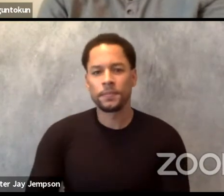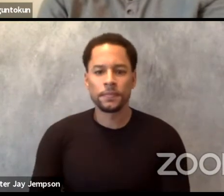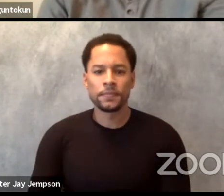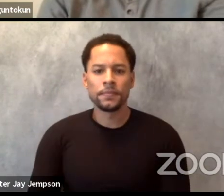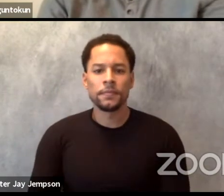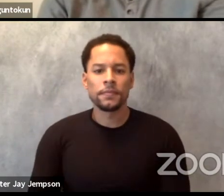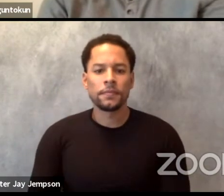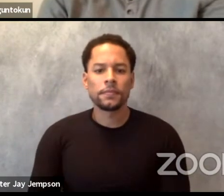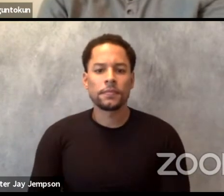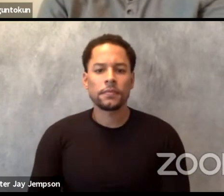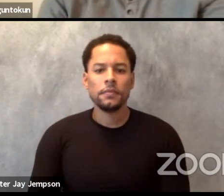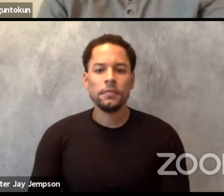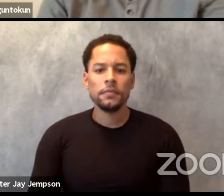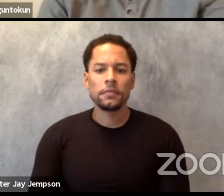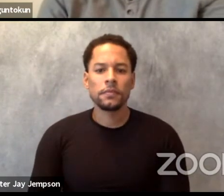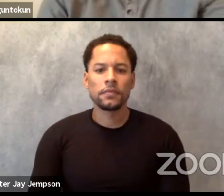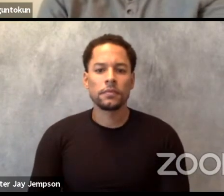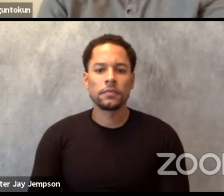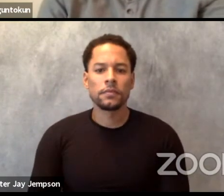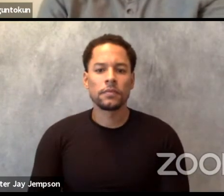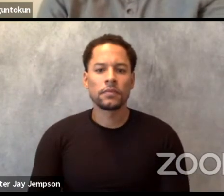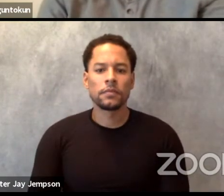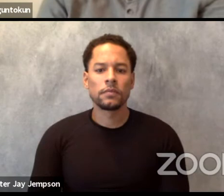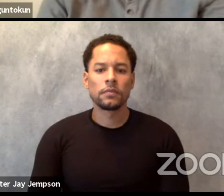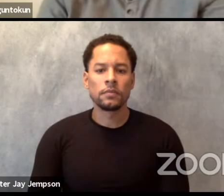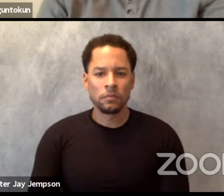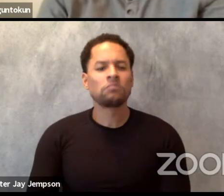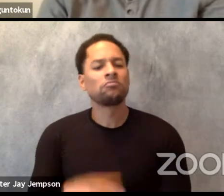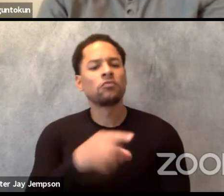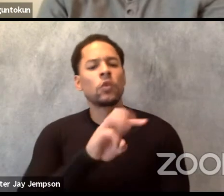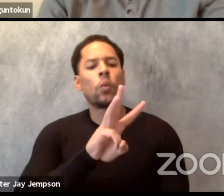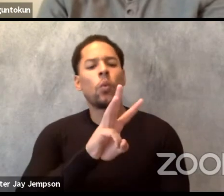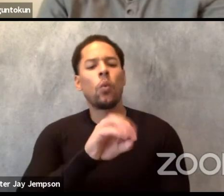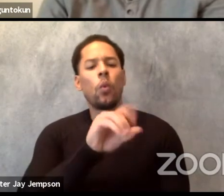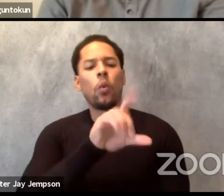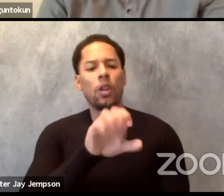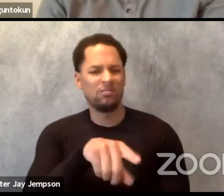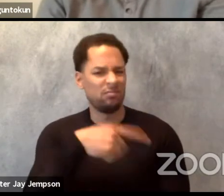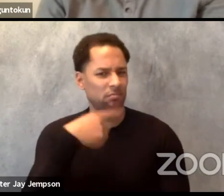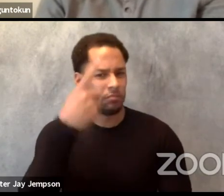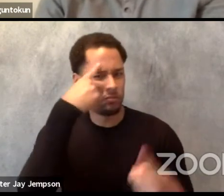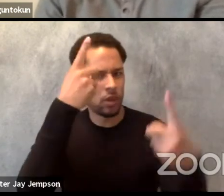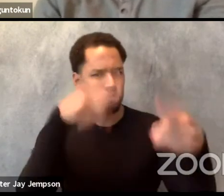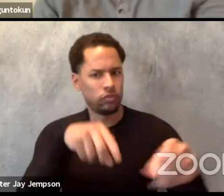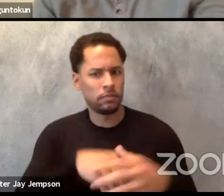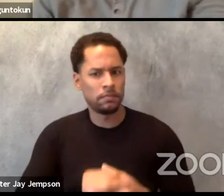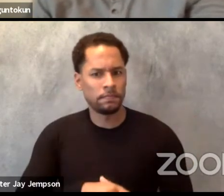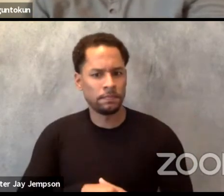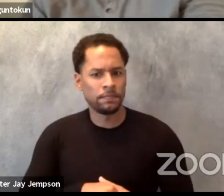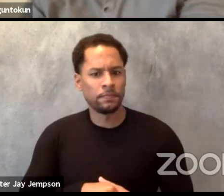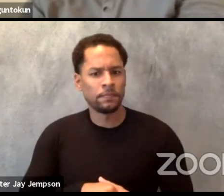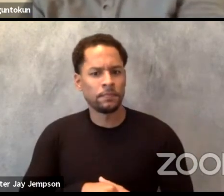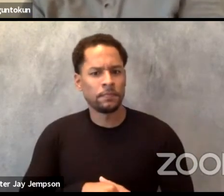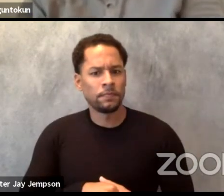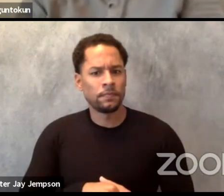Well, I mean I agree with everything Wole just said. And as I'm thinking of place and what that means,